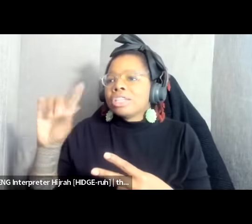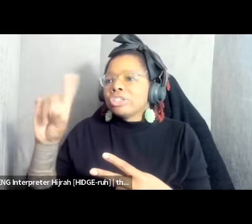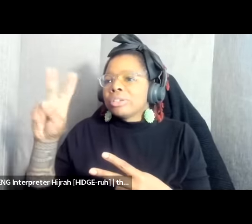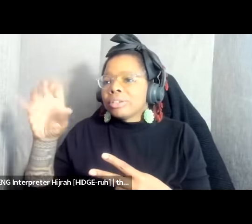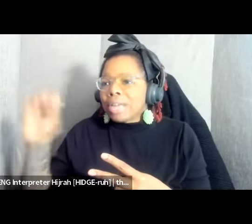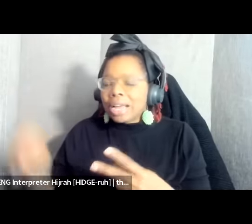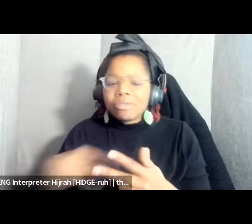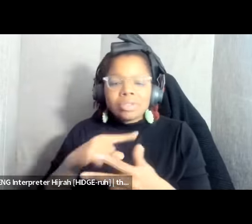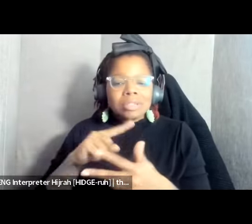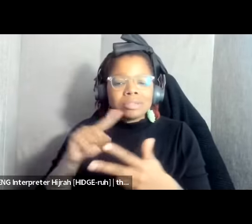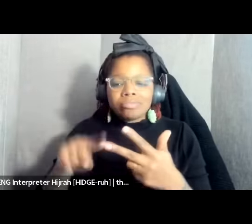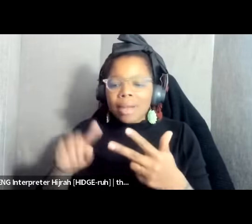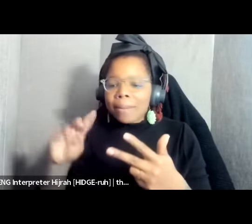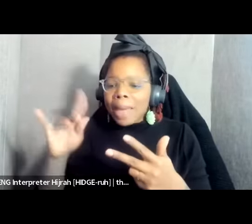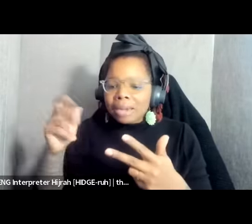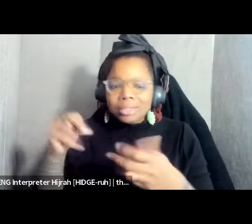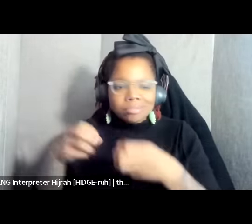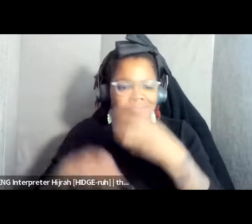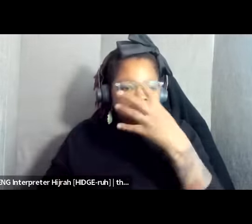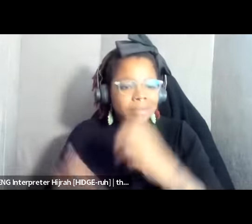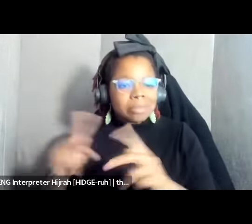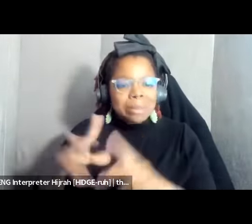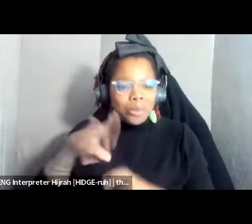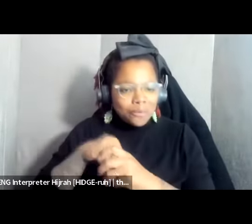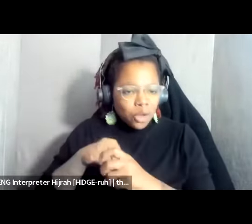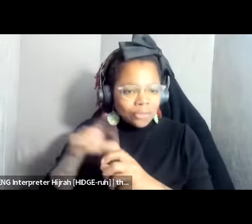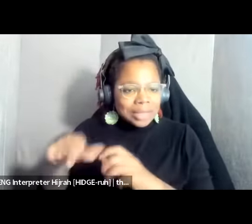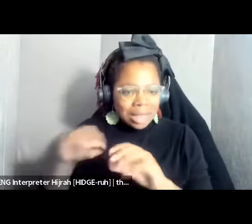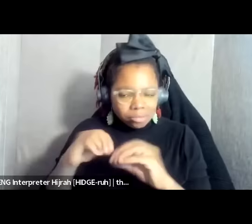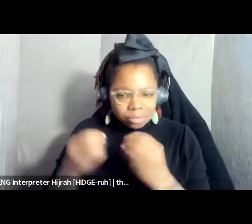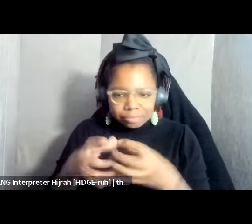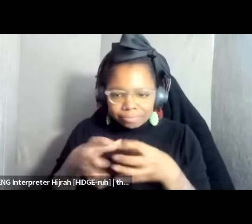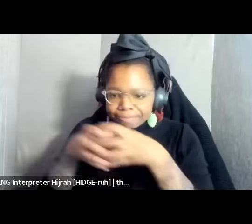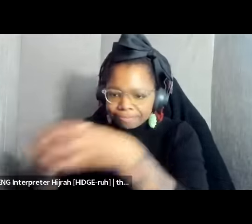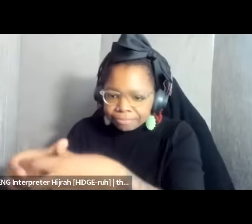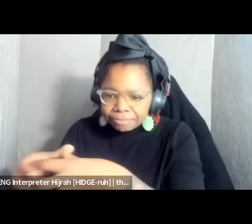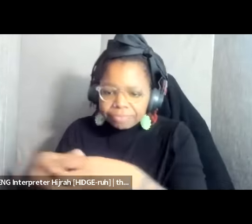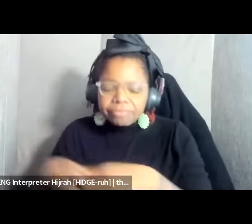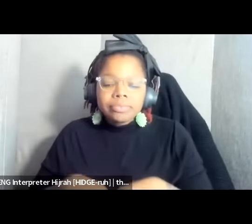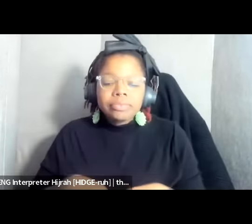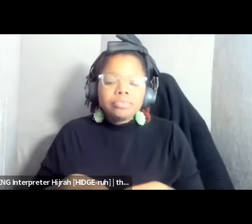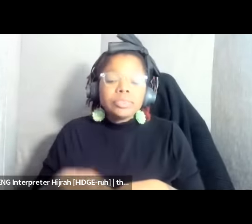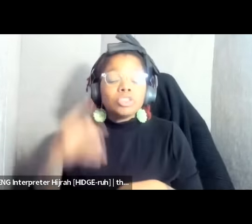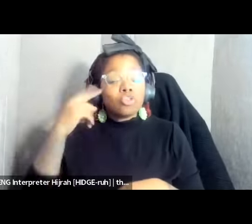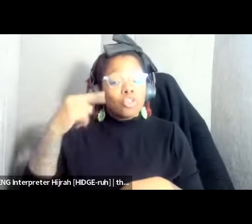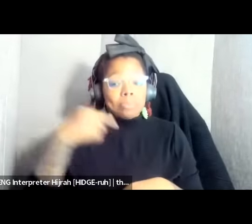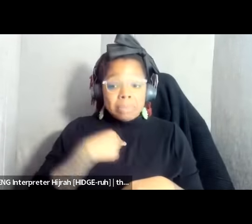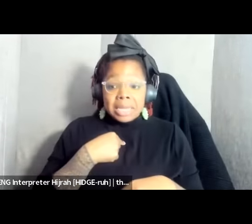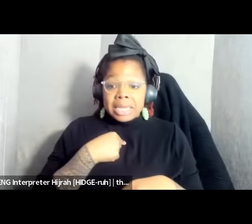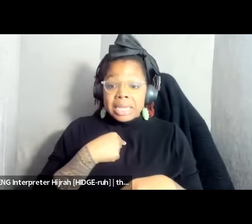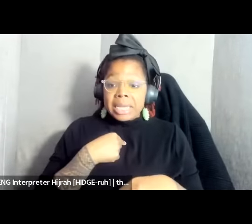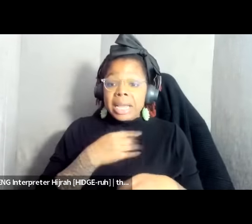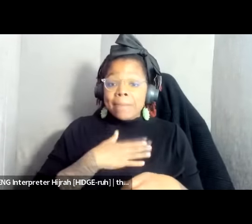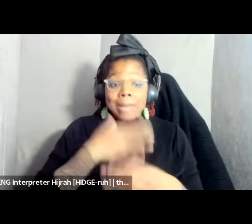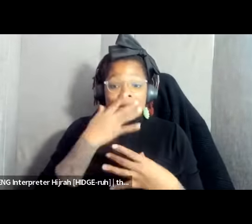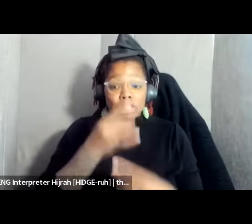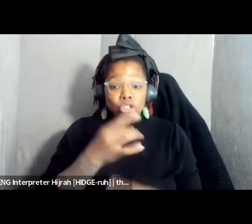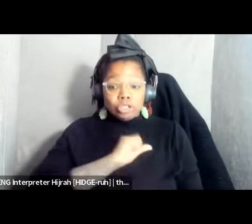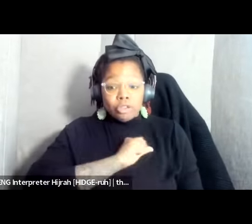part of that uh delegation and for me the entry point and interest in actually came from another